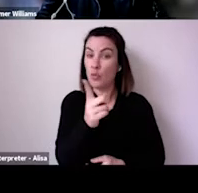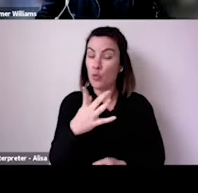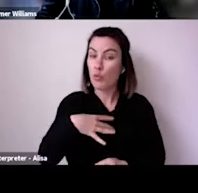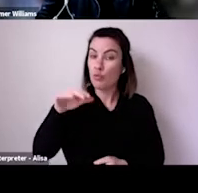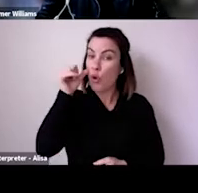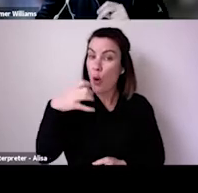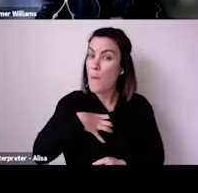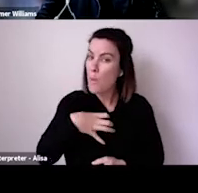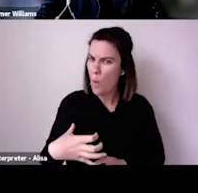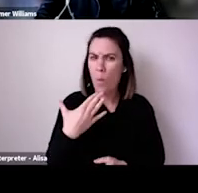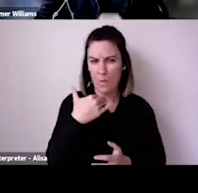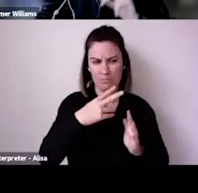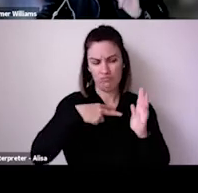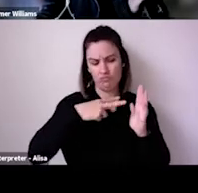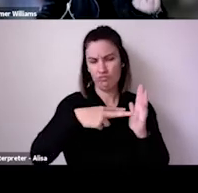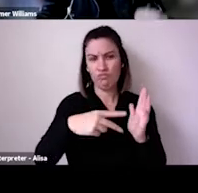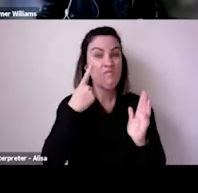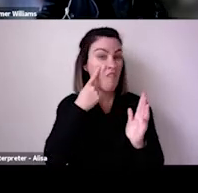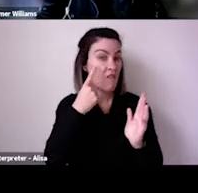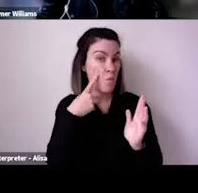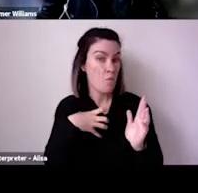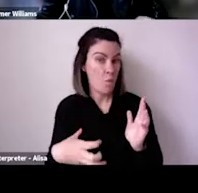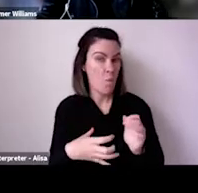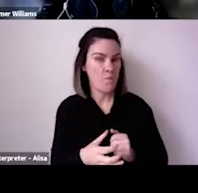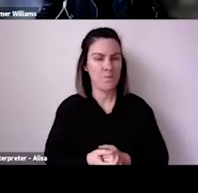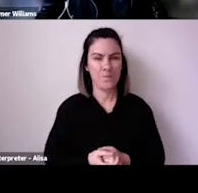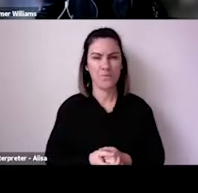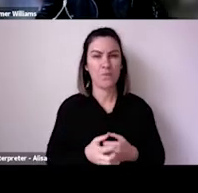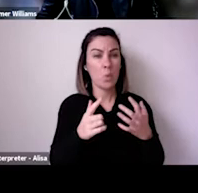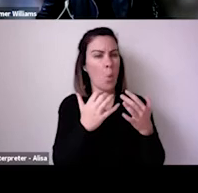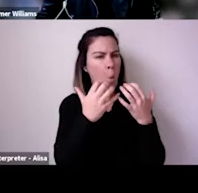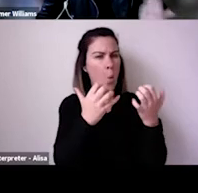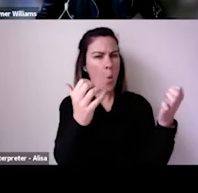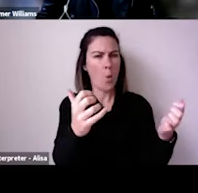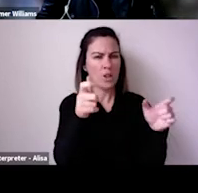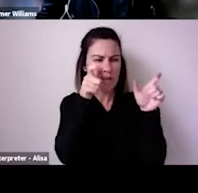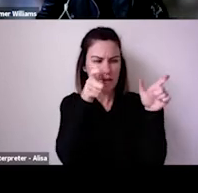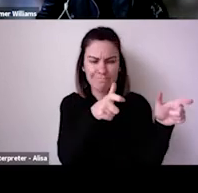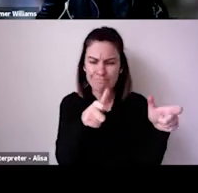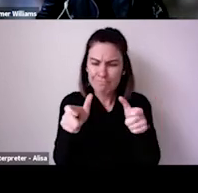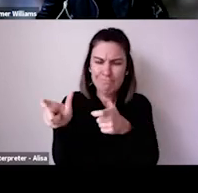So I am going to briefly show the dashboard, which has an international benchmarking report